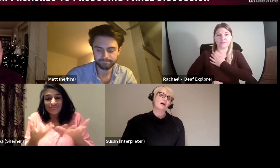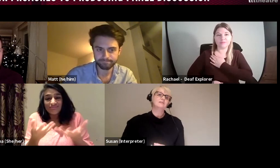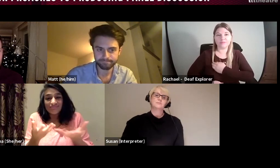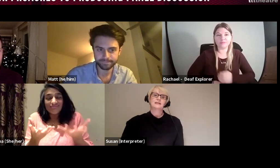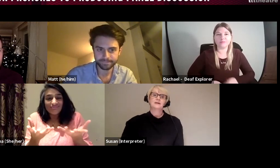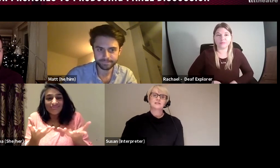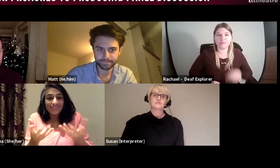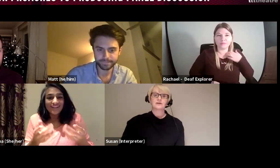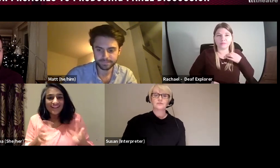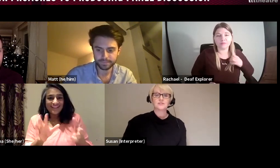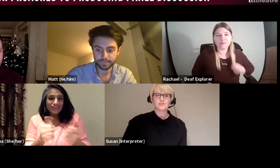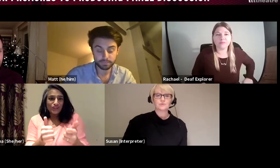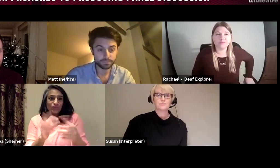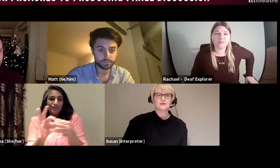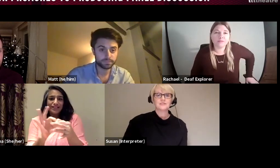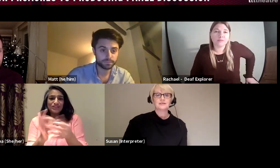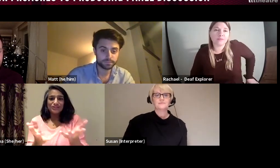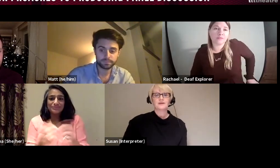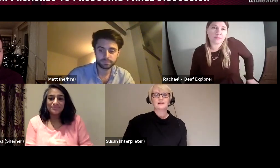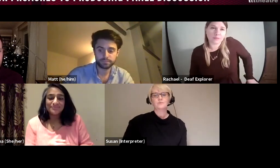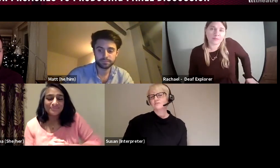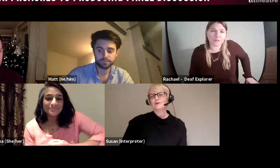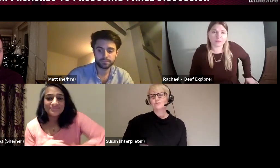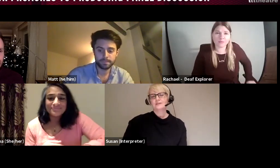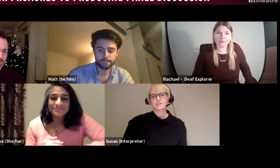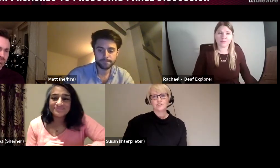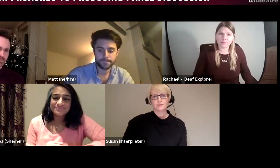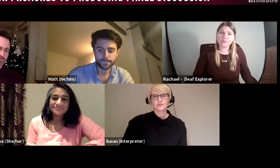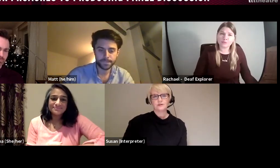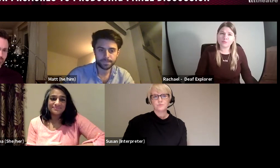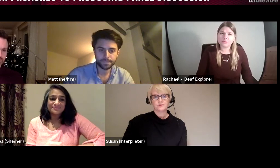ultimately makes the final decision, but it was a very good relationship that I observed.